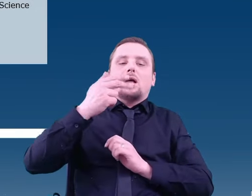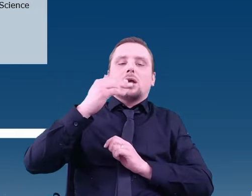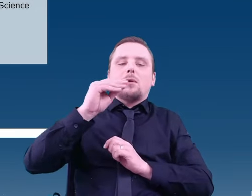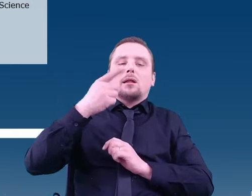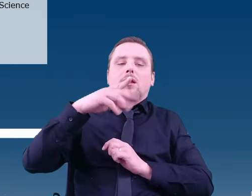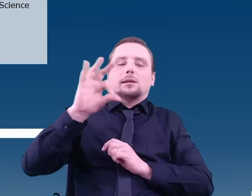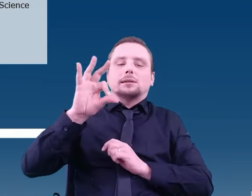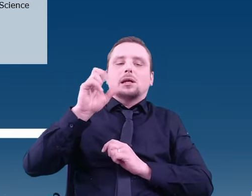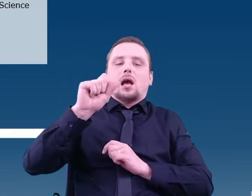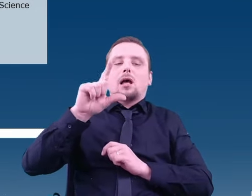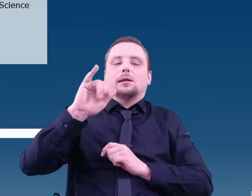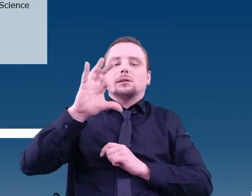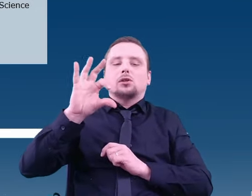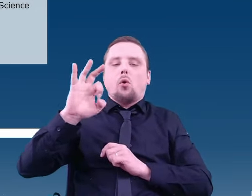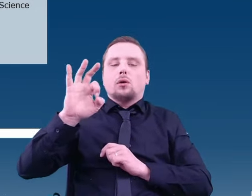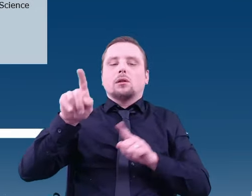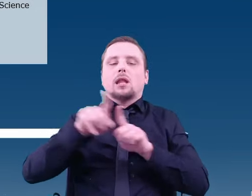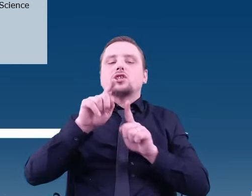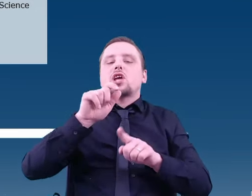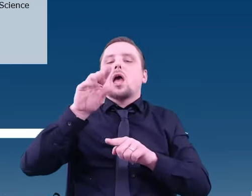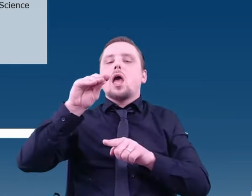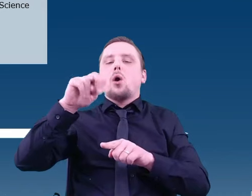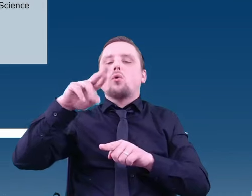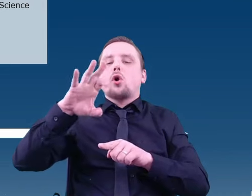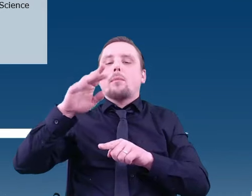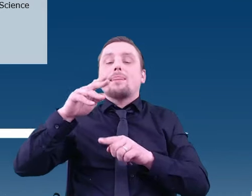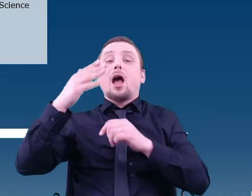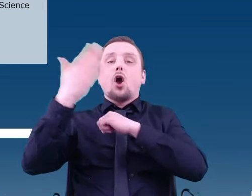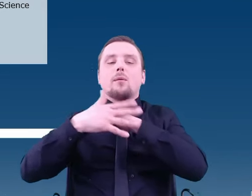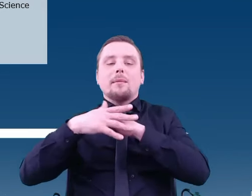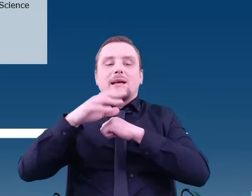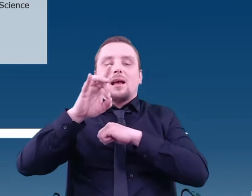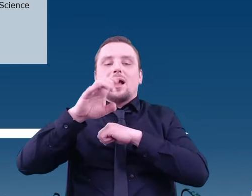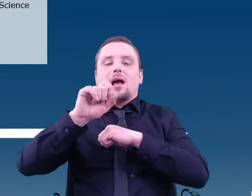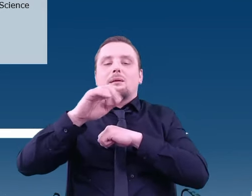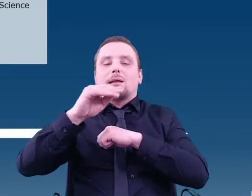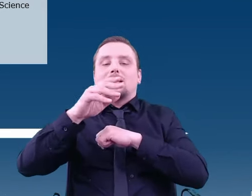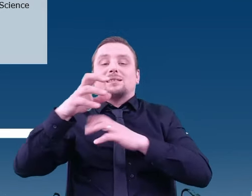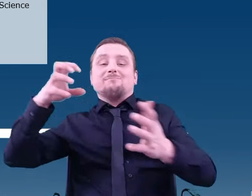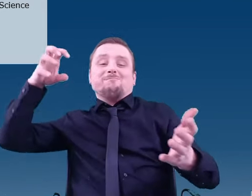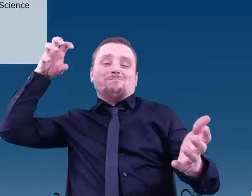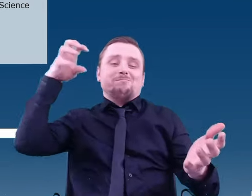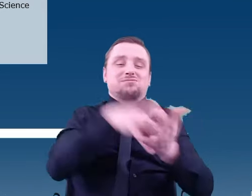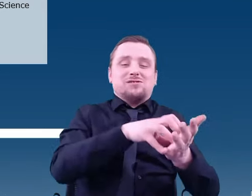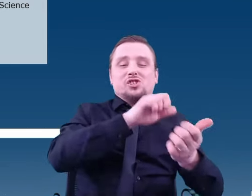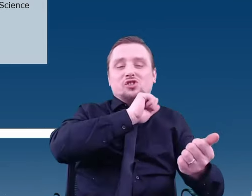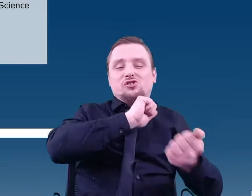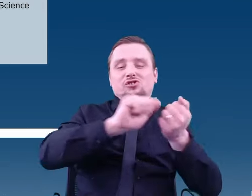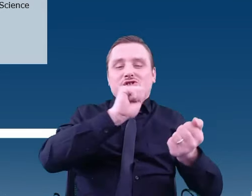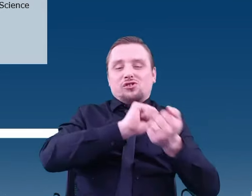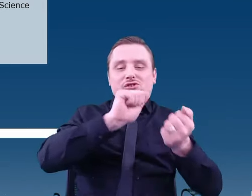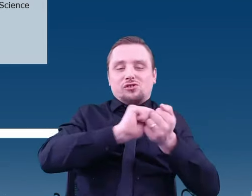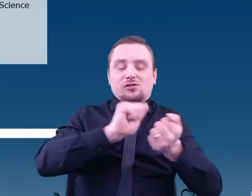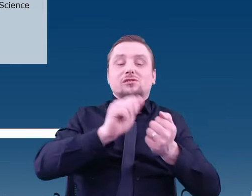The orbiter will press down with all its might on Ganymede and thus be destroyed.